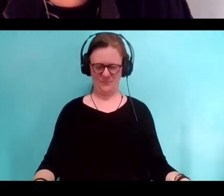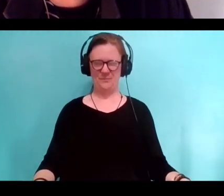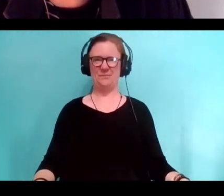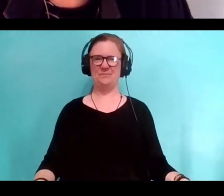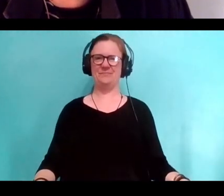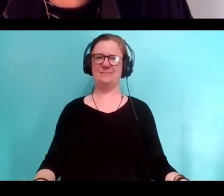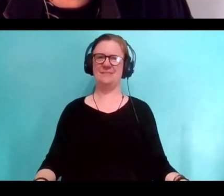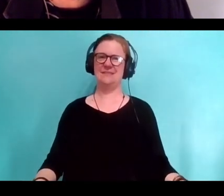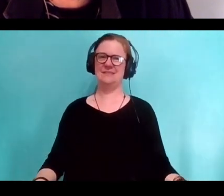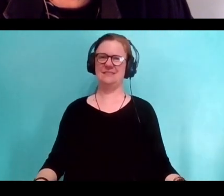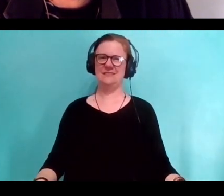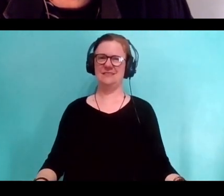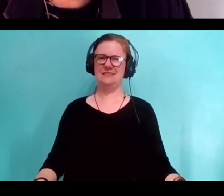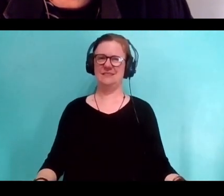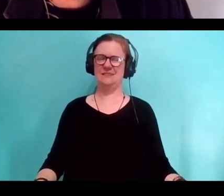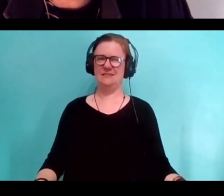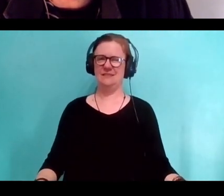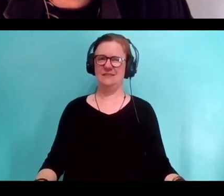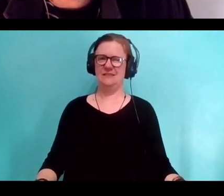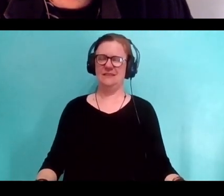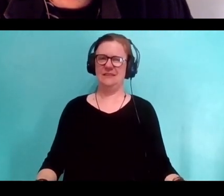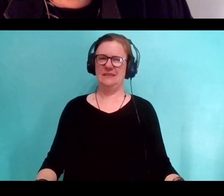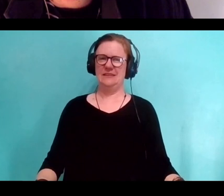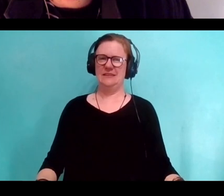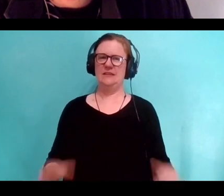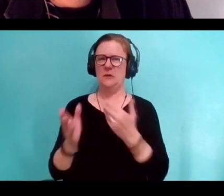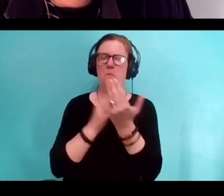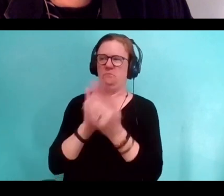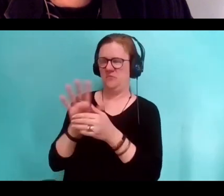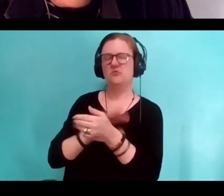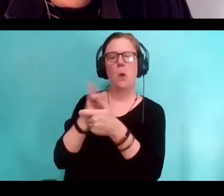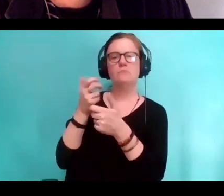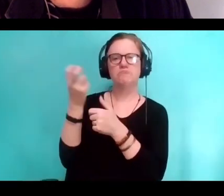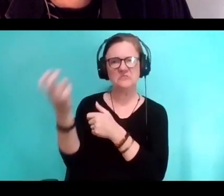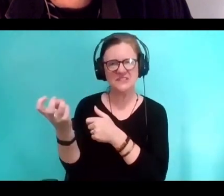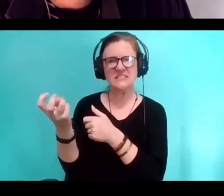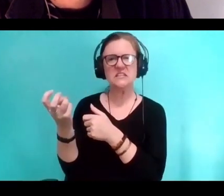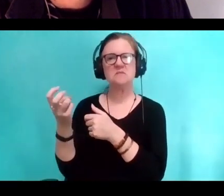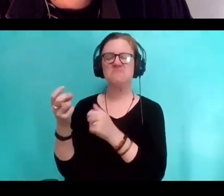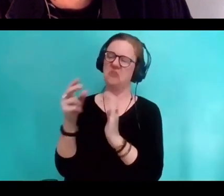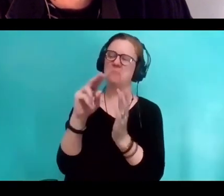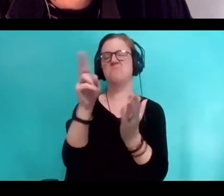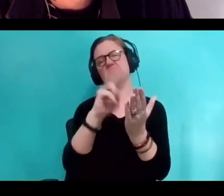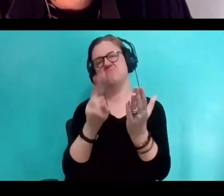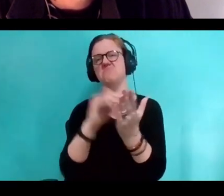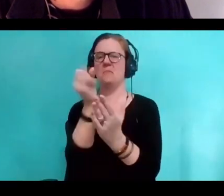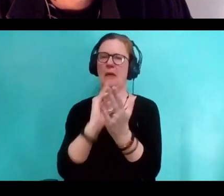Speaking on it, we're like the stories start to like change what somebody looks like.